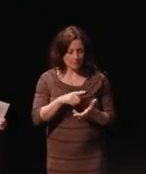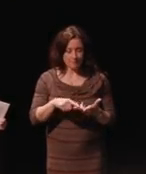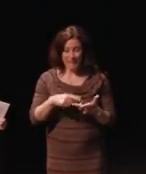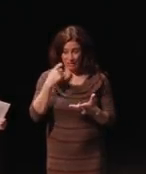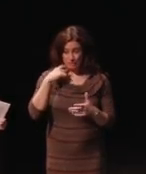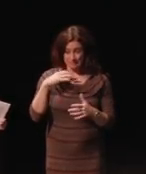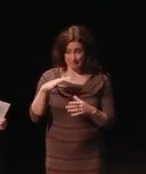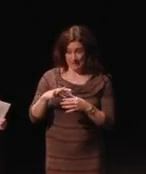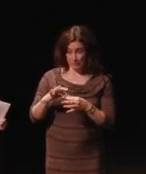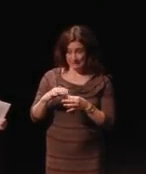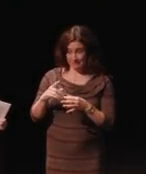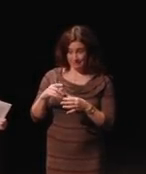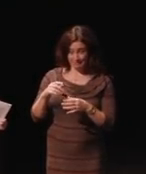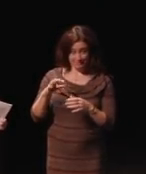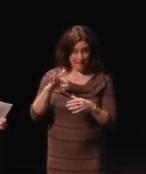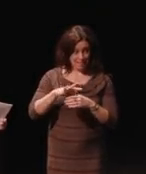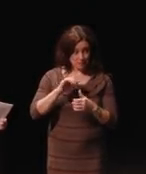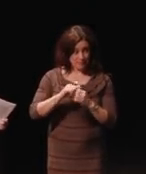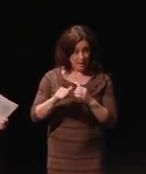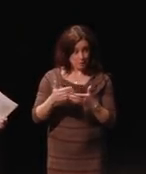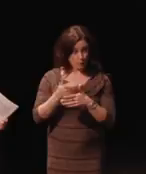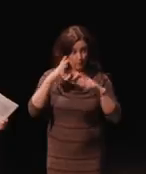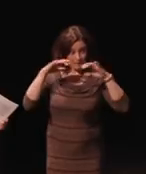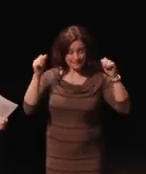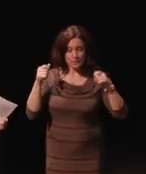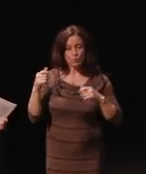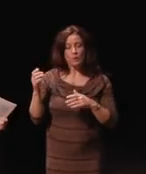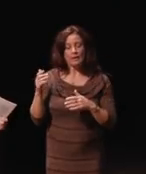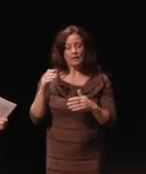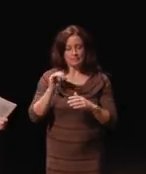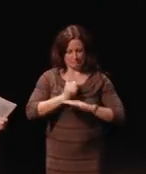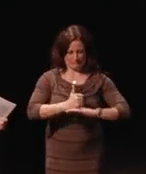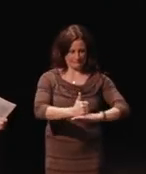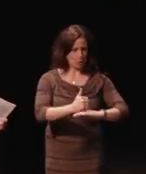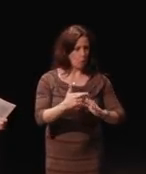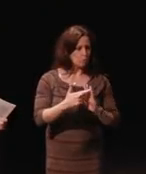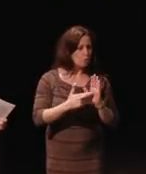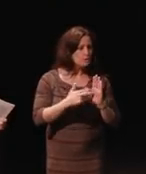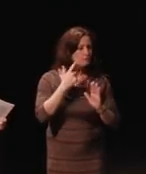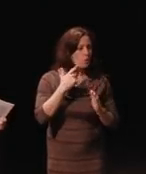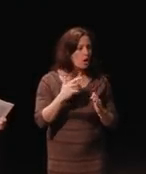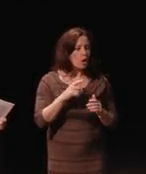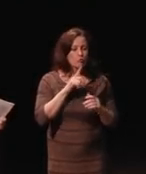after he was born and we adopted the rules on real-time tests. So, we're very lucky to be able to continue